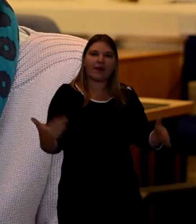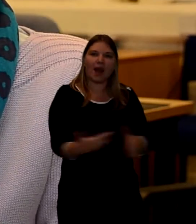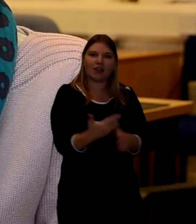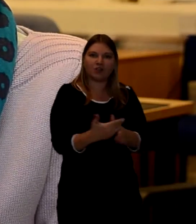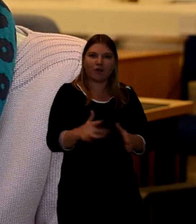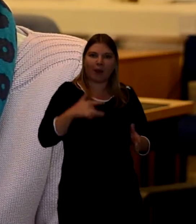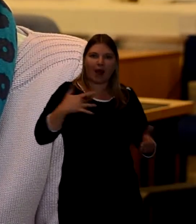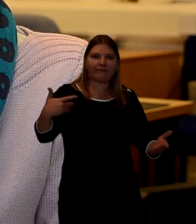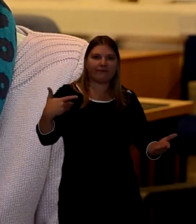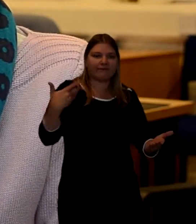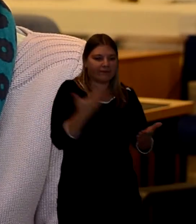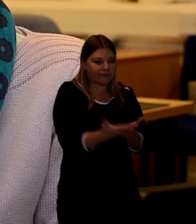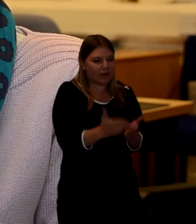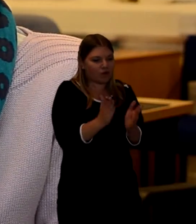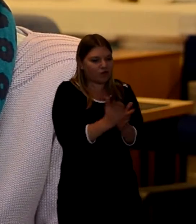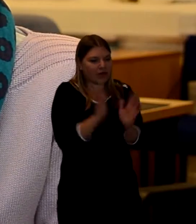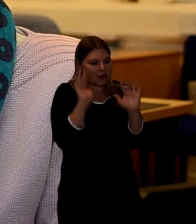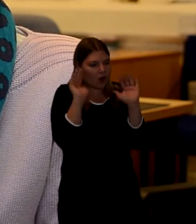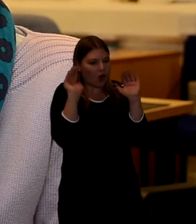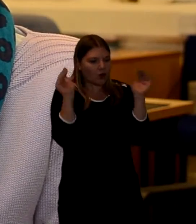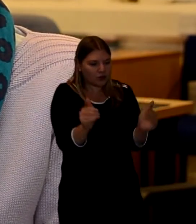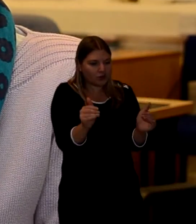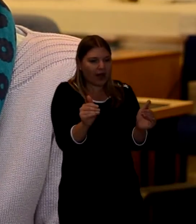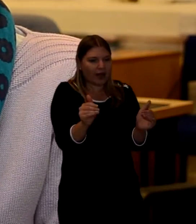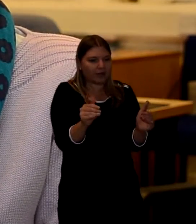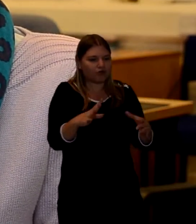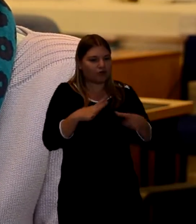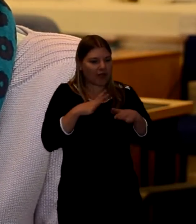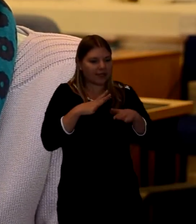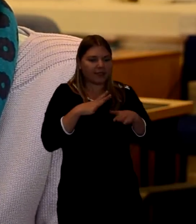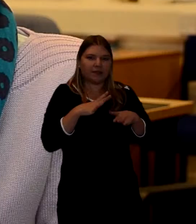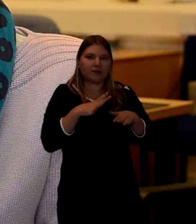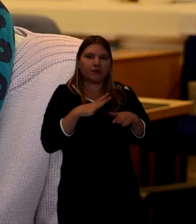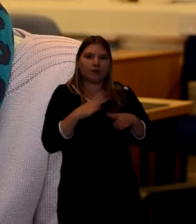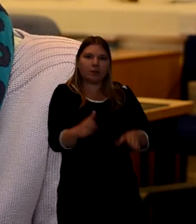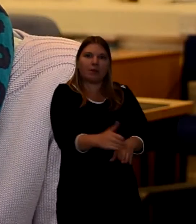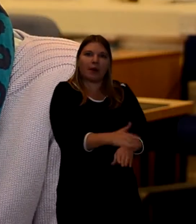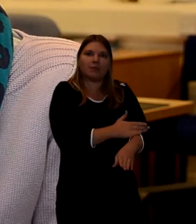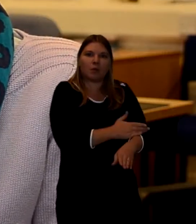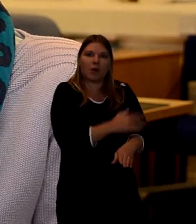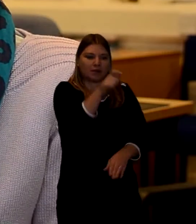And to concentrate on being aware at the moment of death.